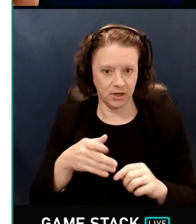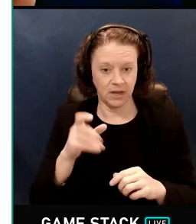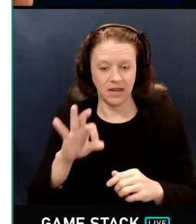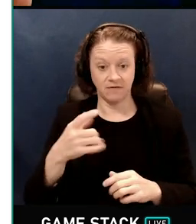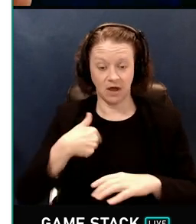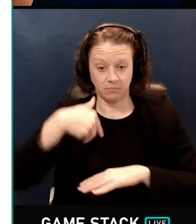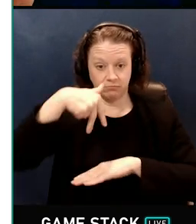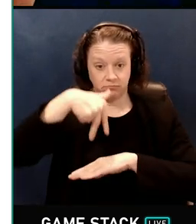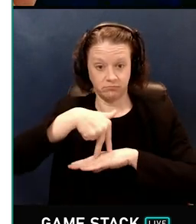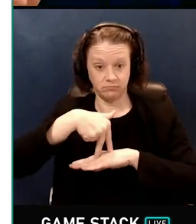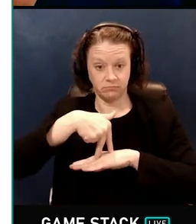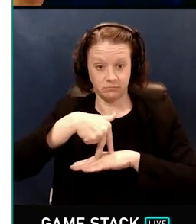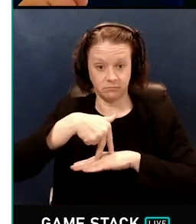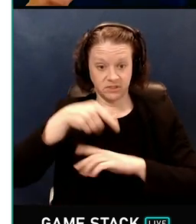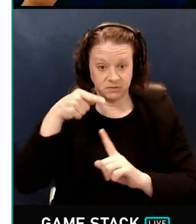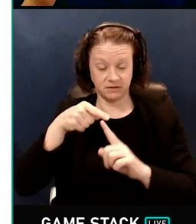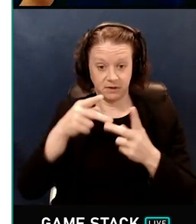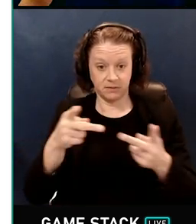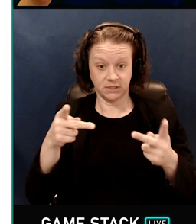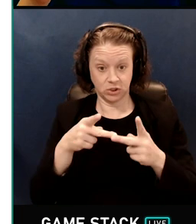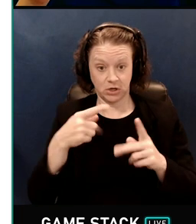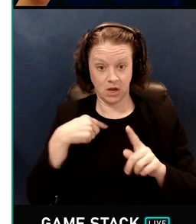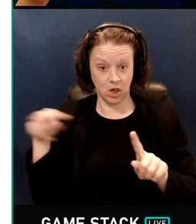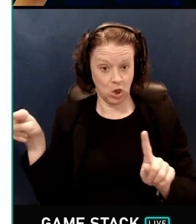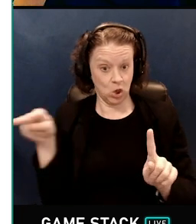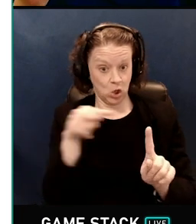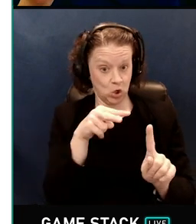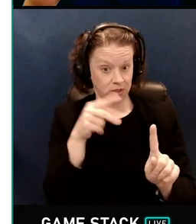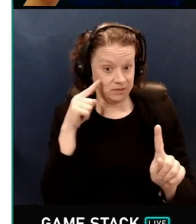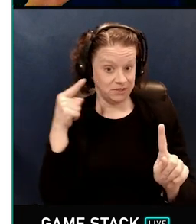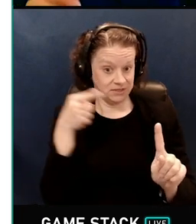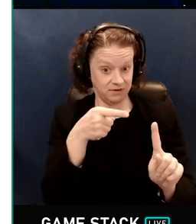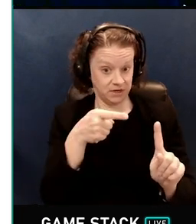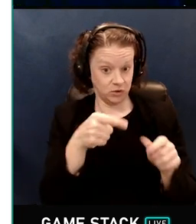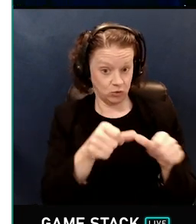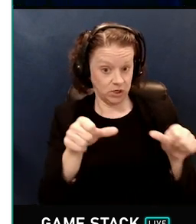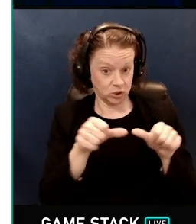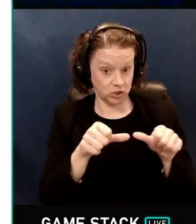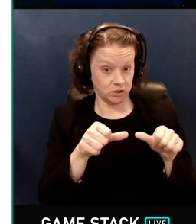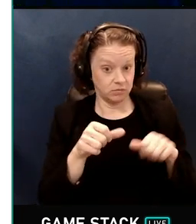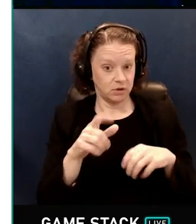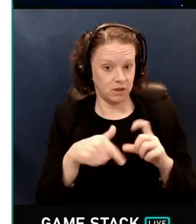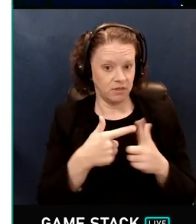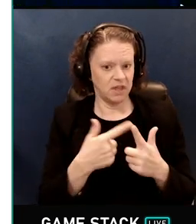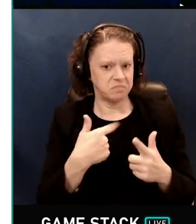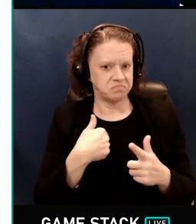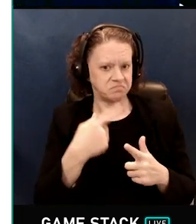world, and look in a particular direction, what color do I see?